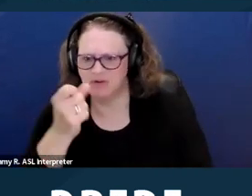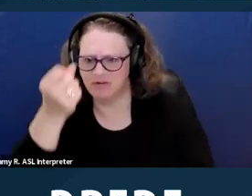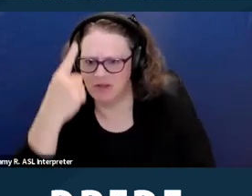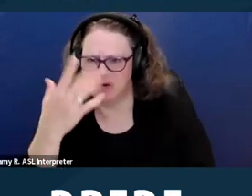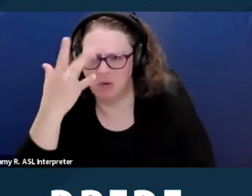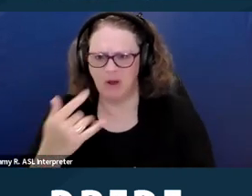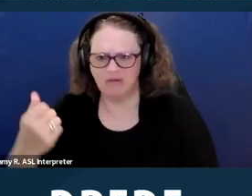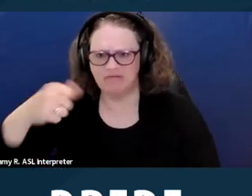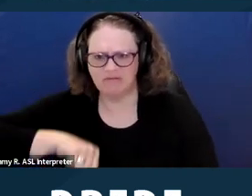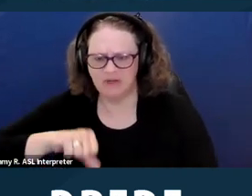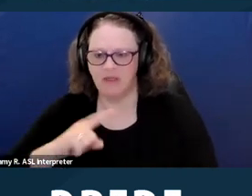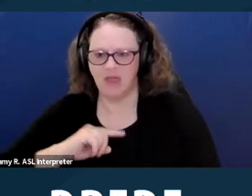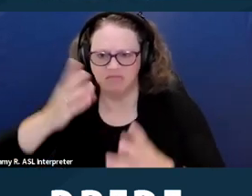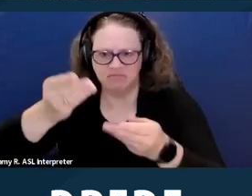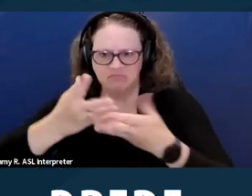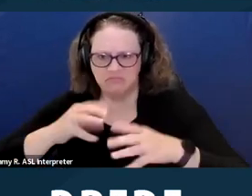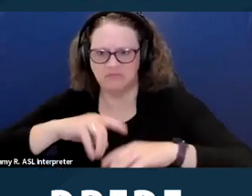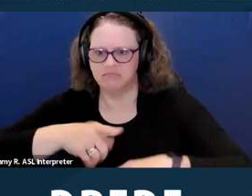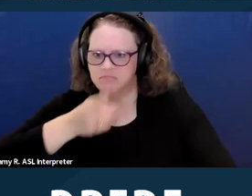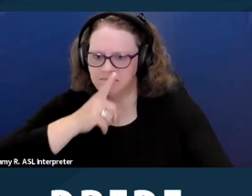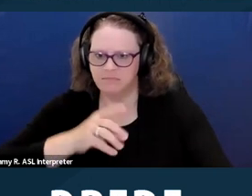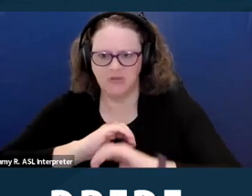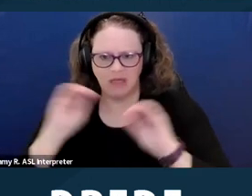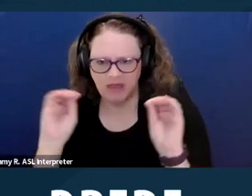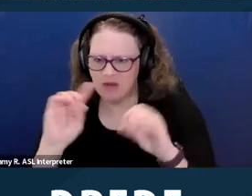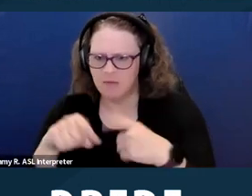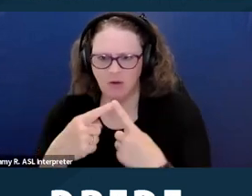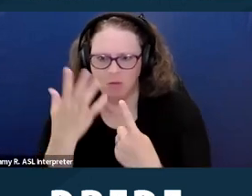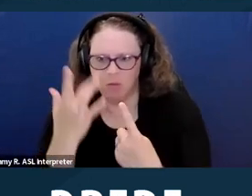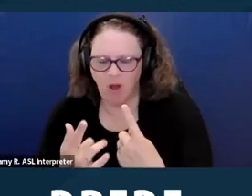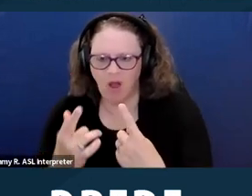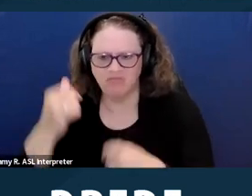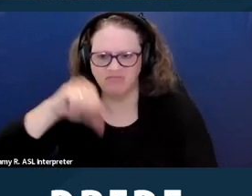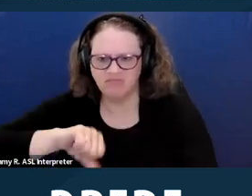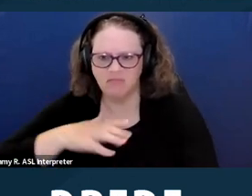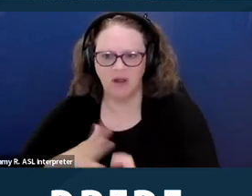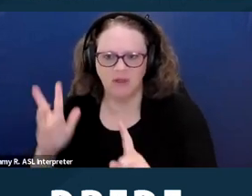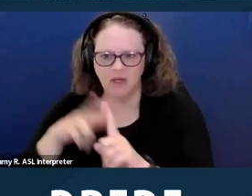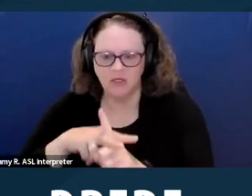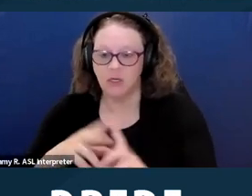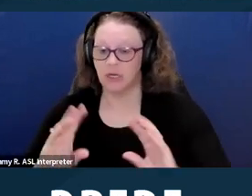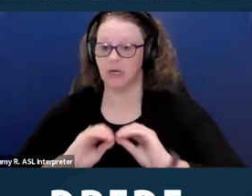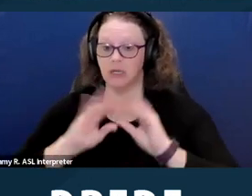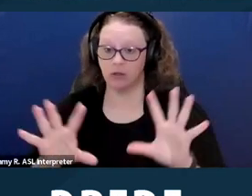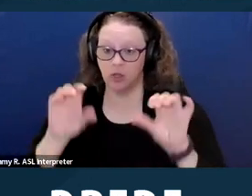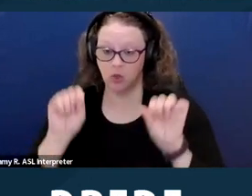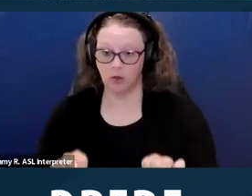during the process, what exactly it was. And clearly there could be a discriminatory illegal reason